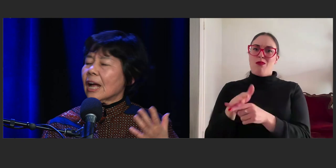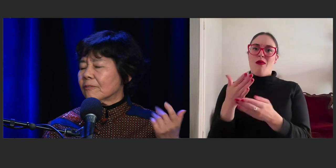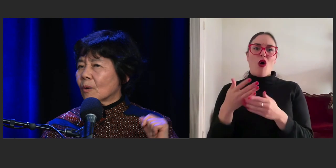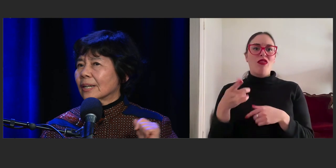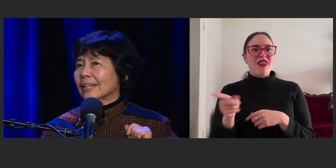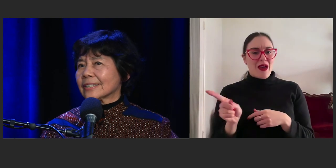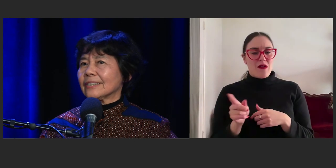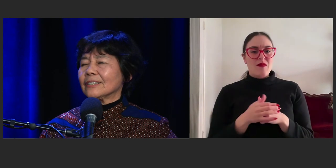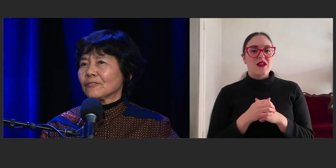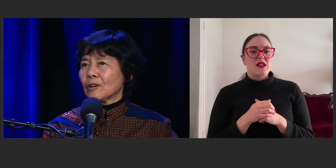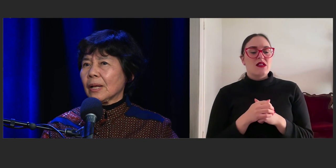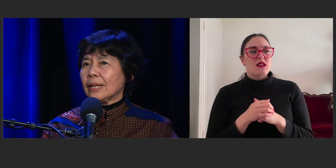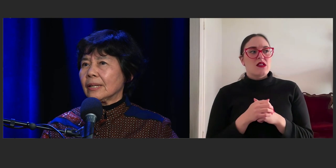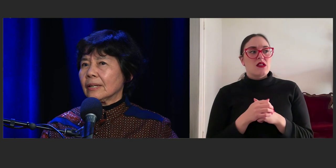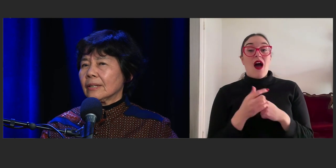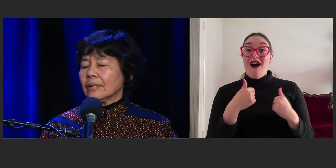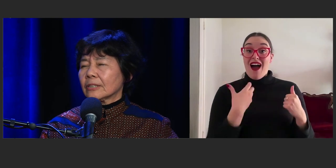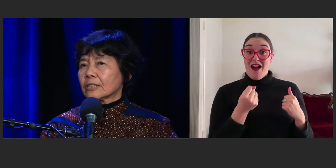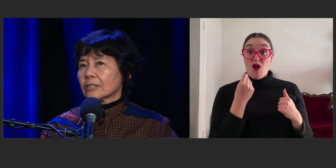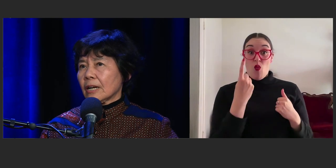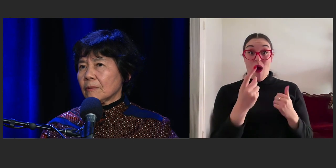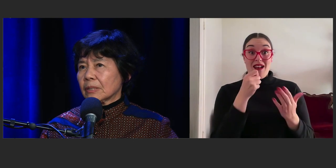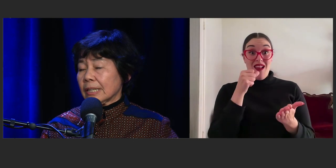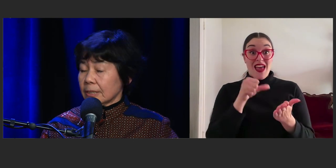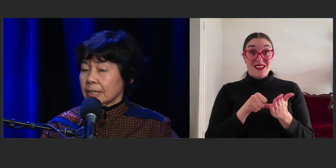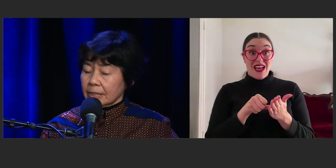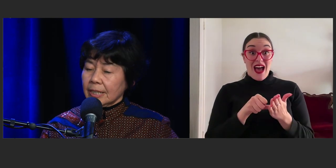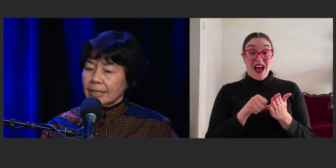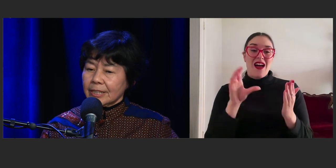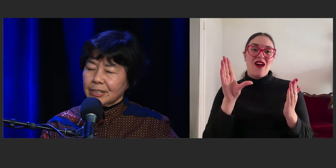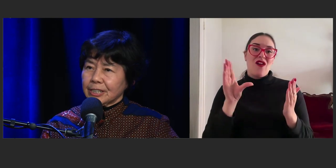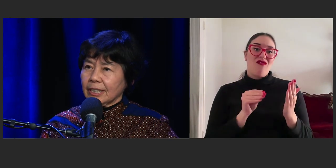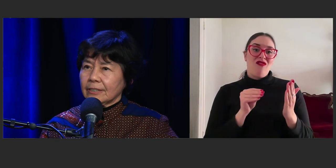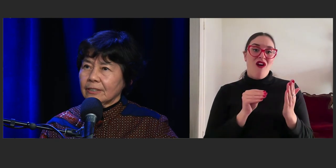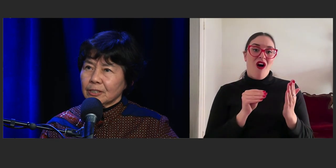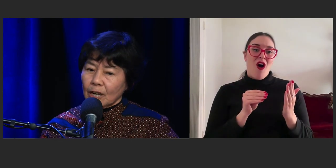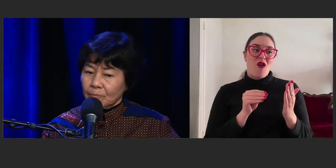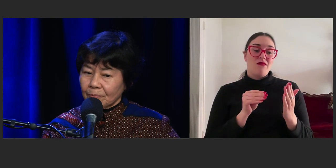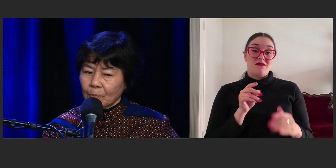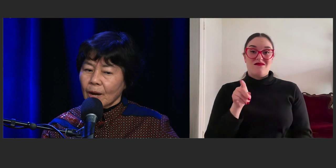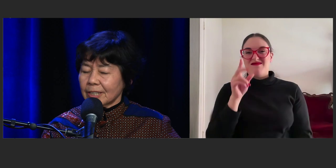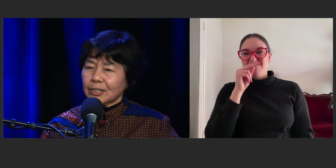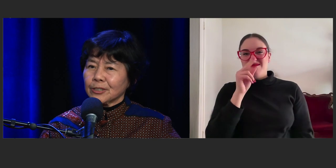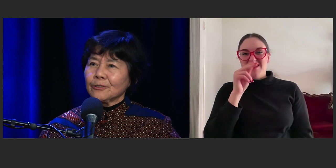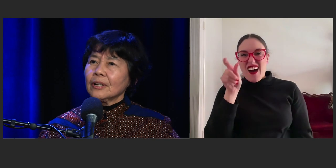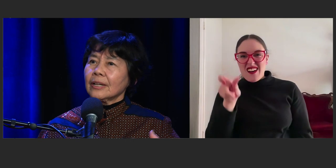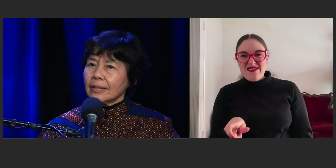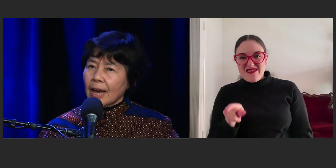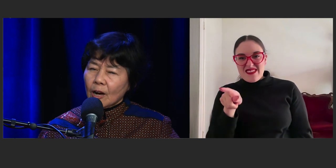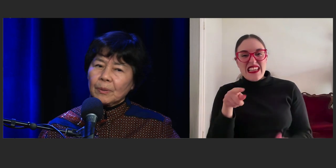I have one letter from a, she's a teenager. She said, I'm writing to you now,